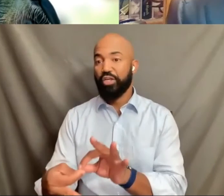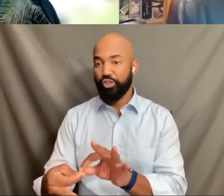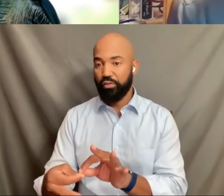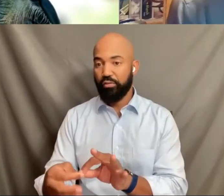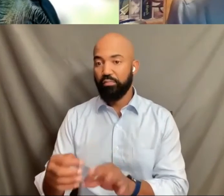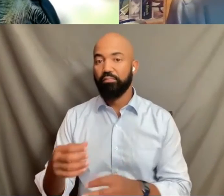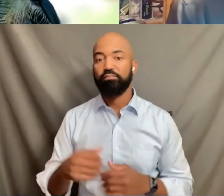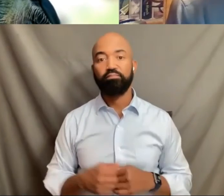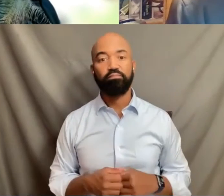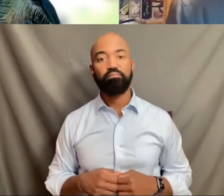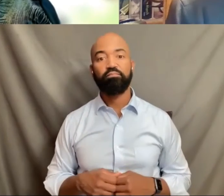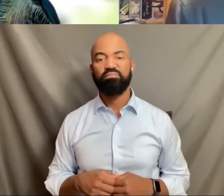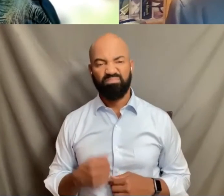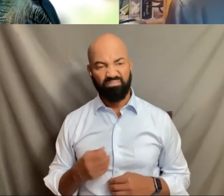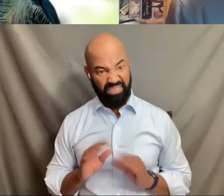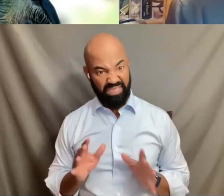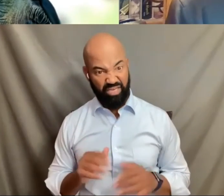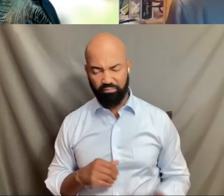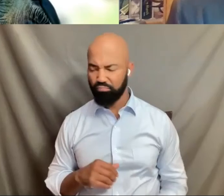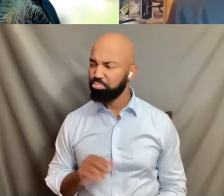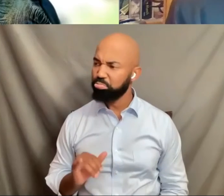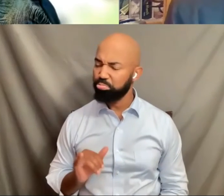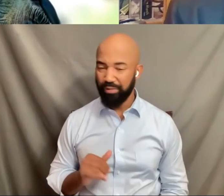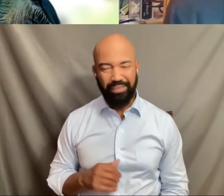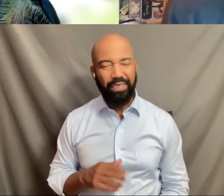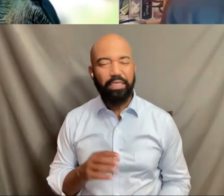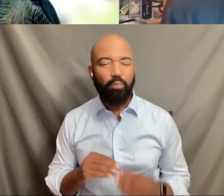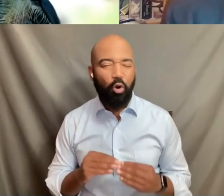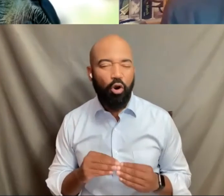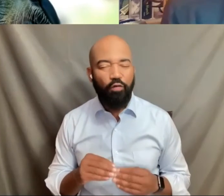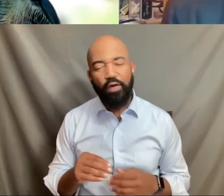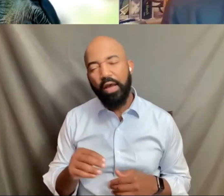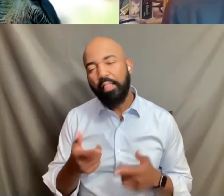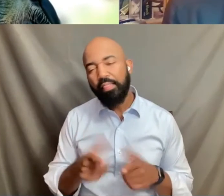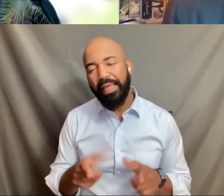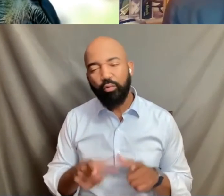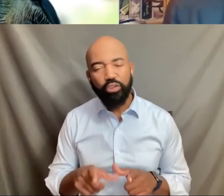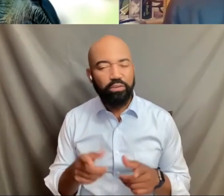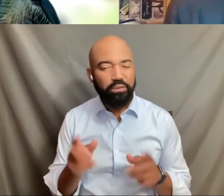Yeah. I think it's a language issue that she's wrestling. But it's also significant. It's not just words.